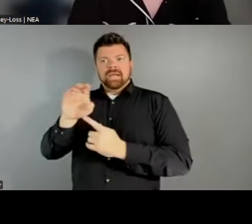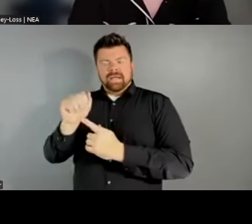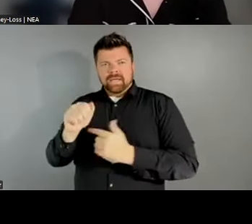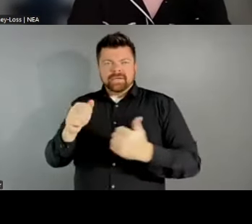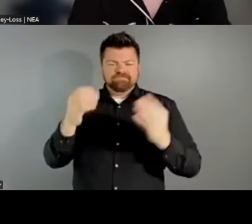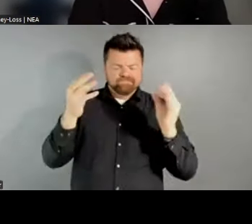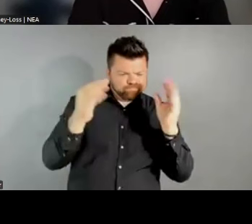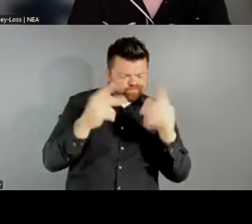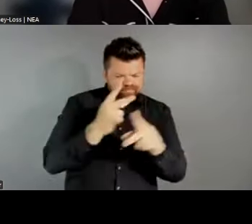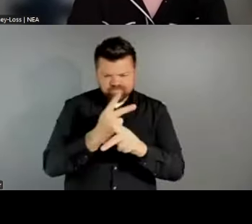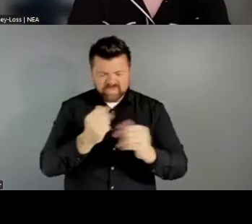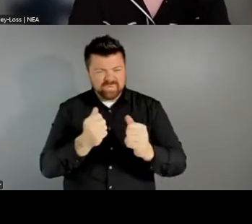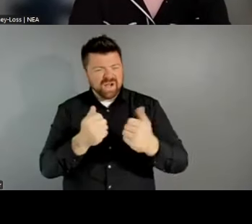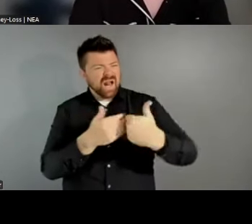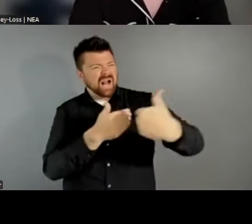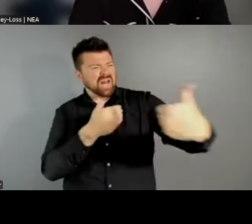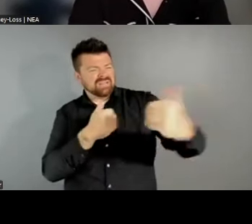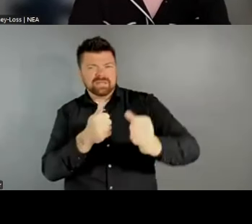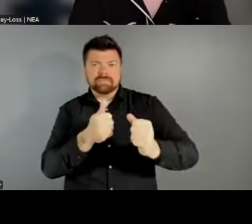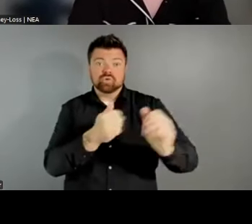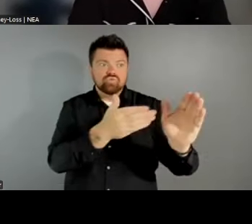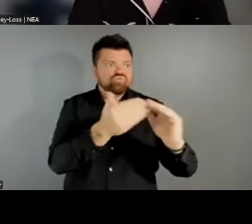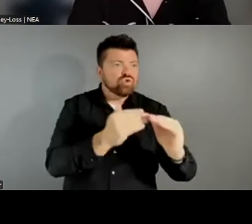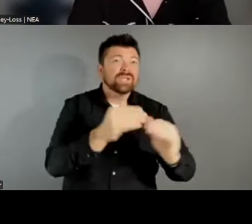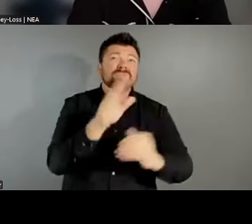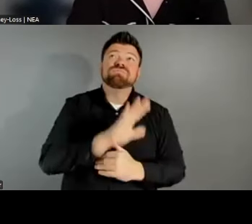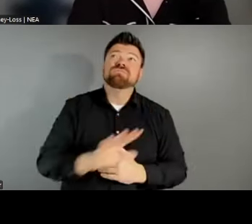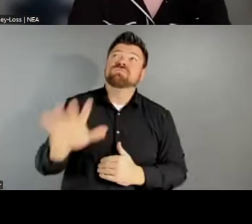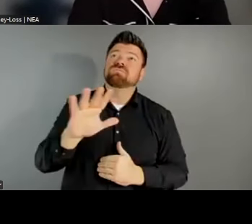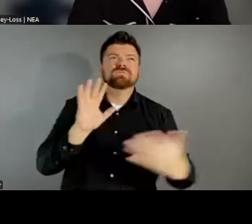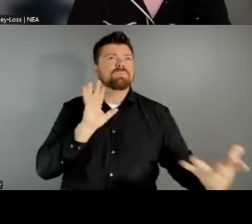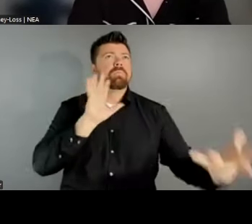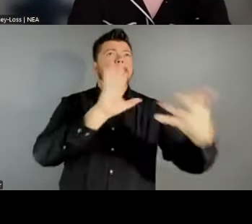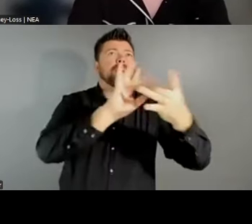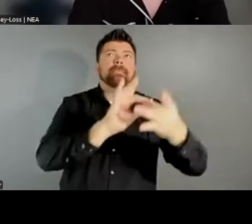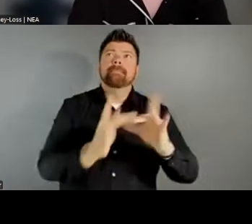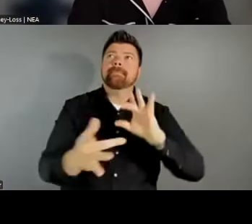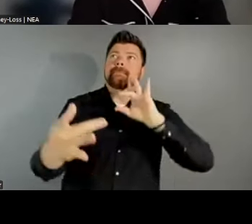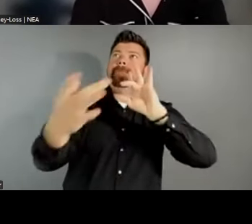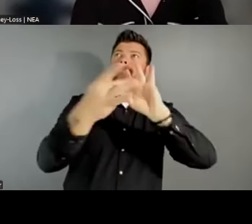where they are. And I think that's maybe the first question I will turn. Patricia, I might throw this